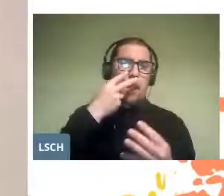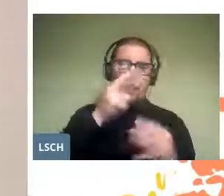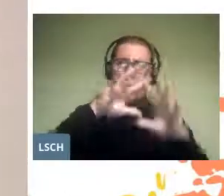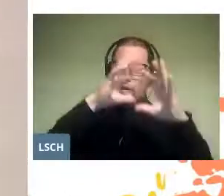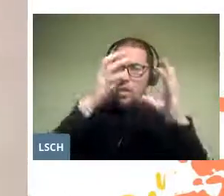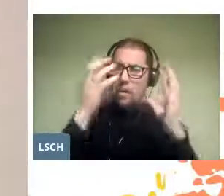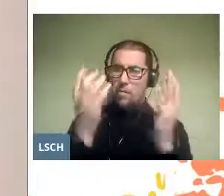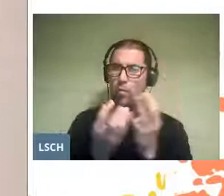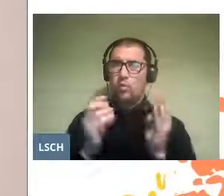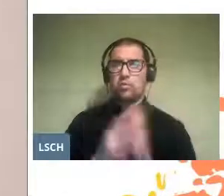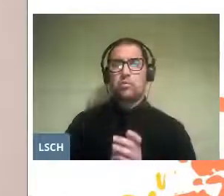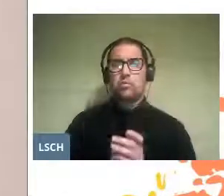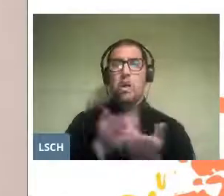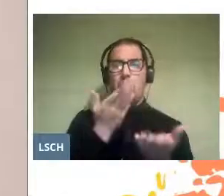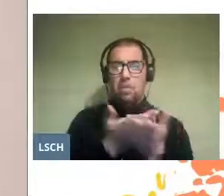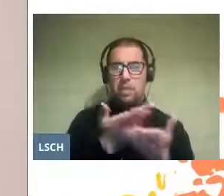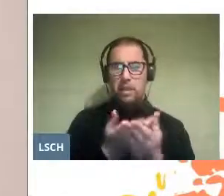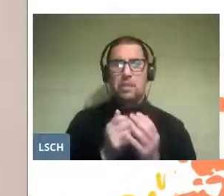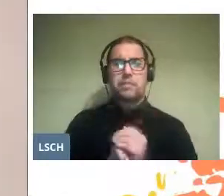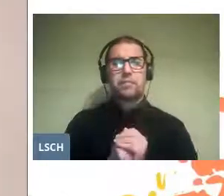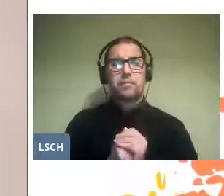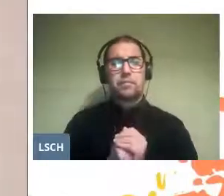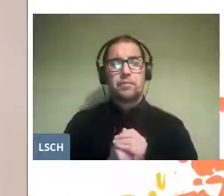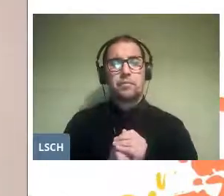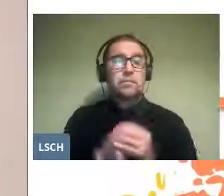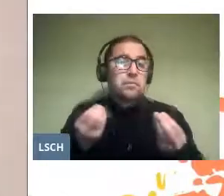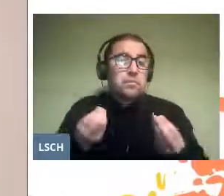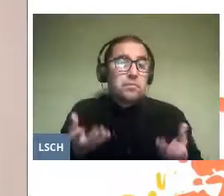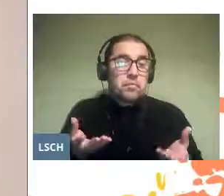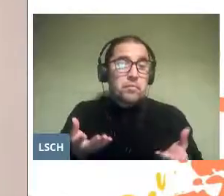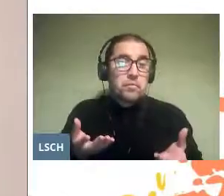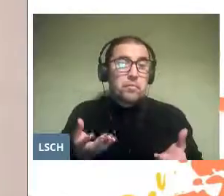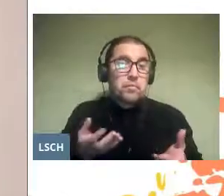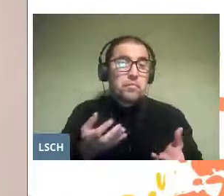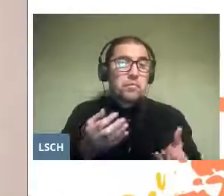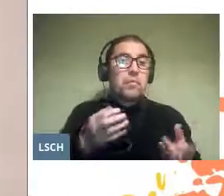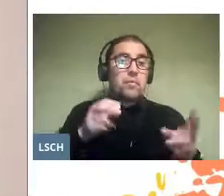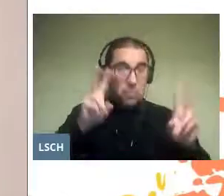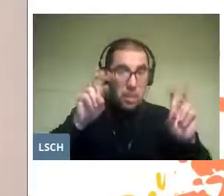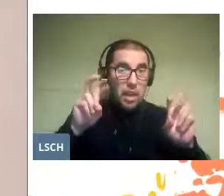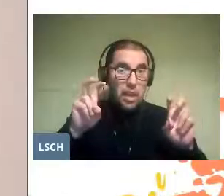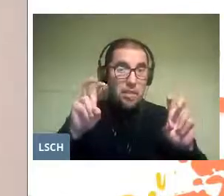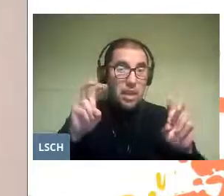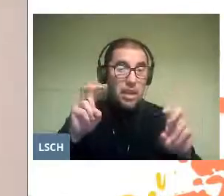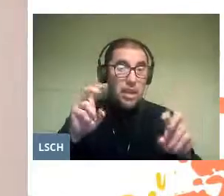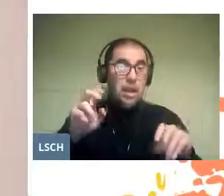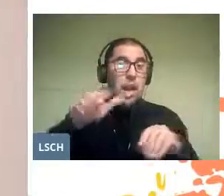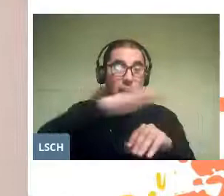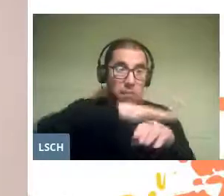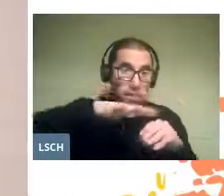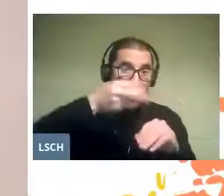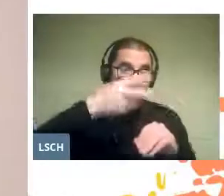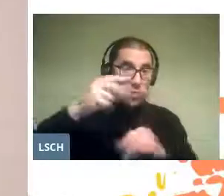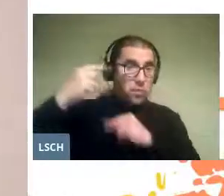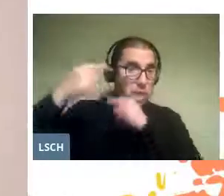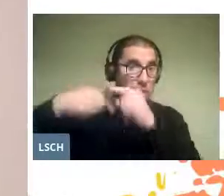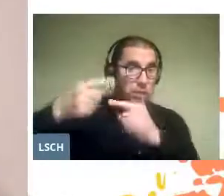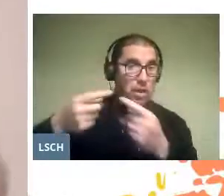that are manifested in an opera speak of the agenda that occupied the audiences of its time and place.